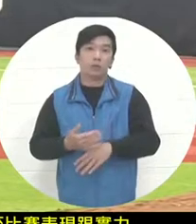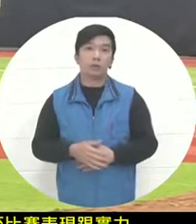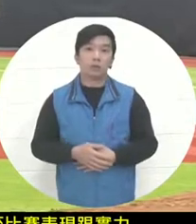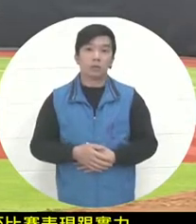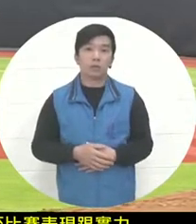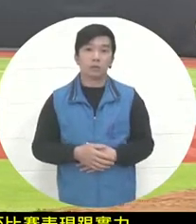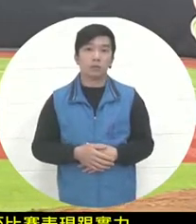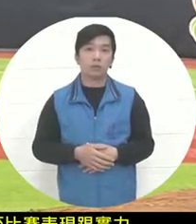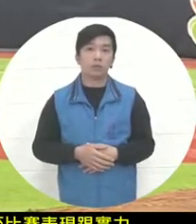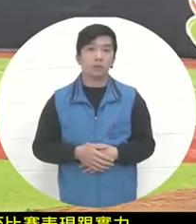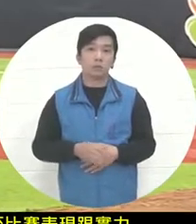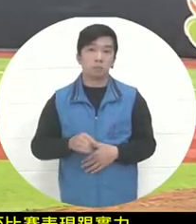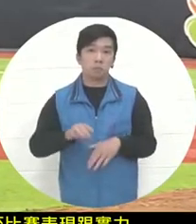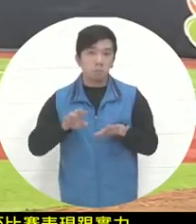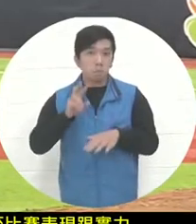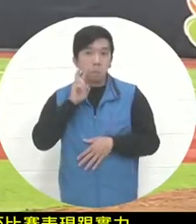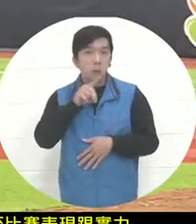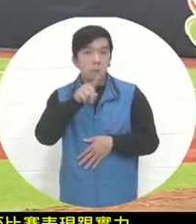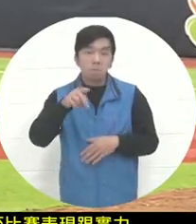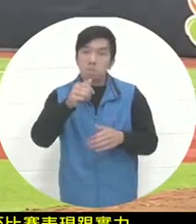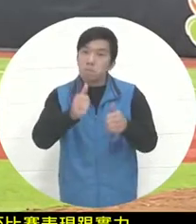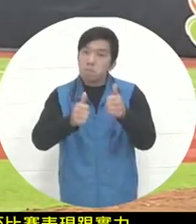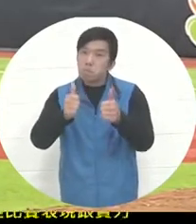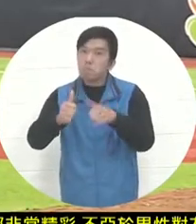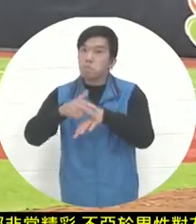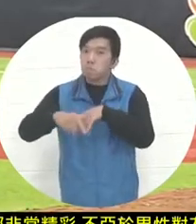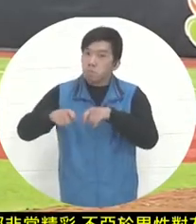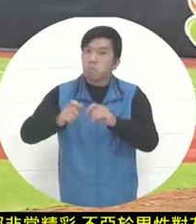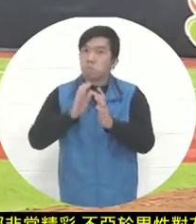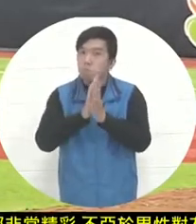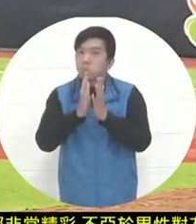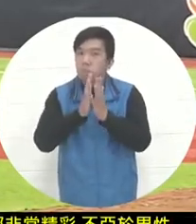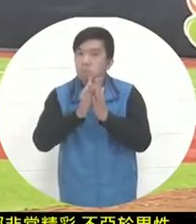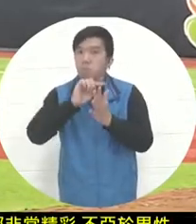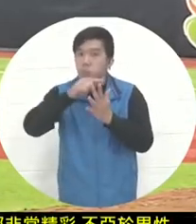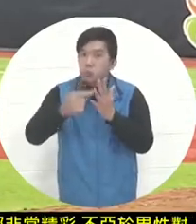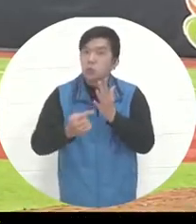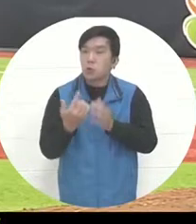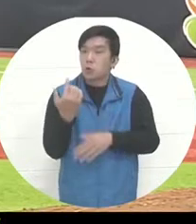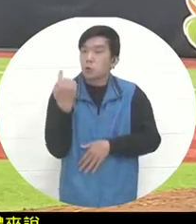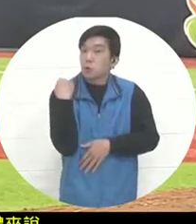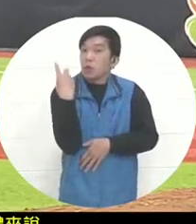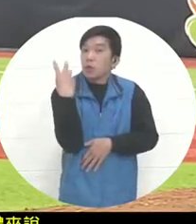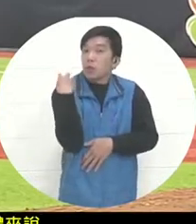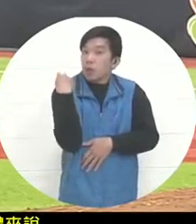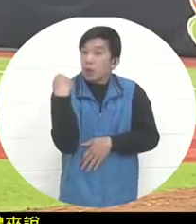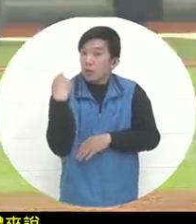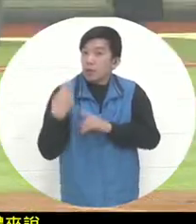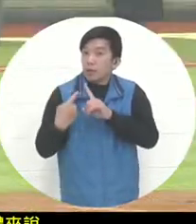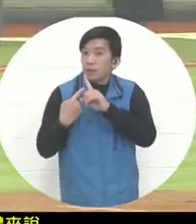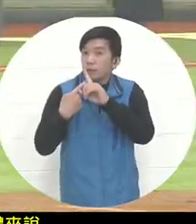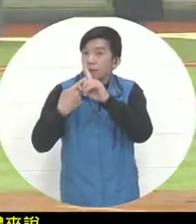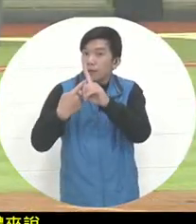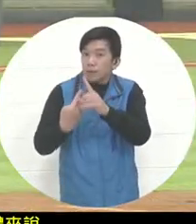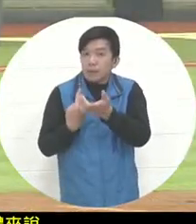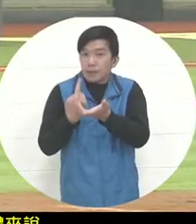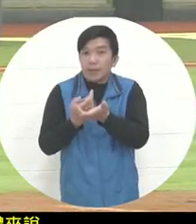overall the arrangement of this game we saw that there are some players who have played less in previous games. Therefore, the coach should allow all